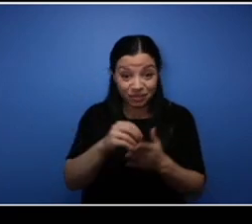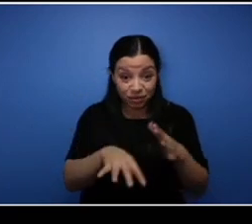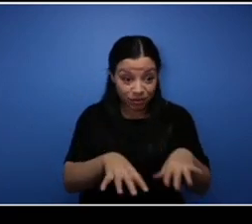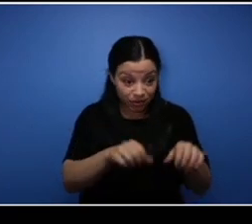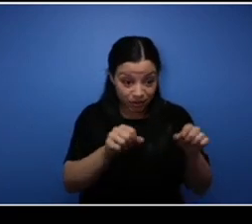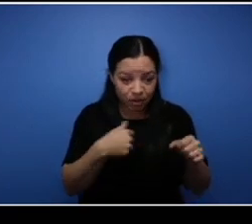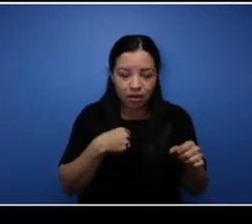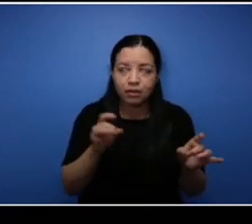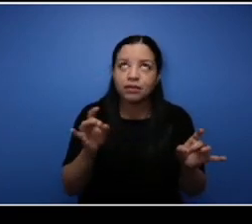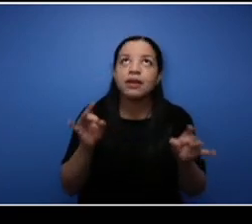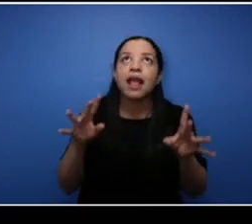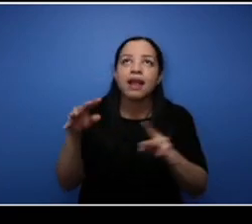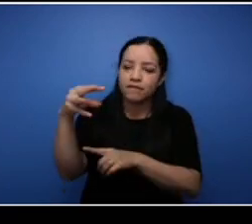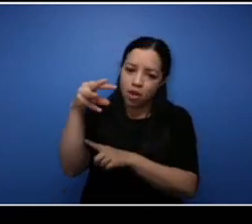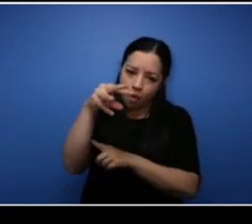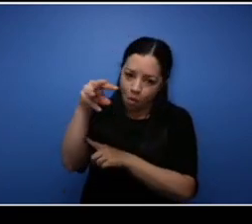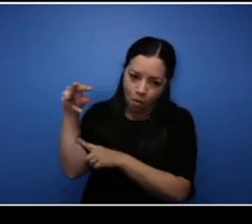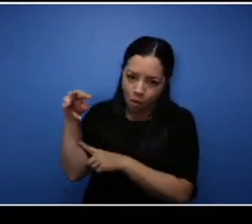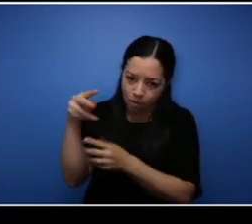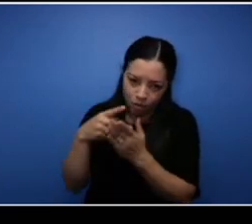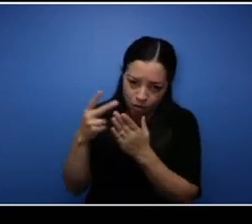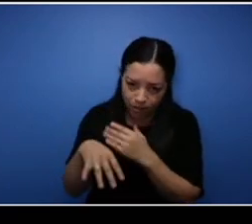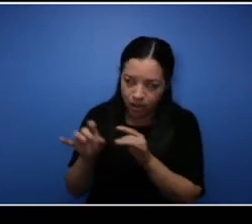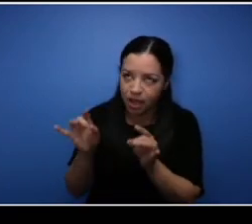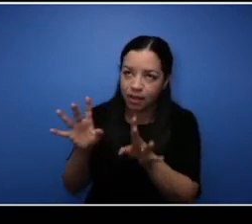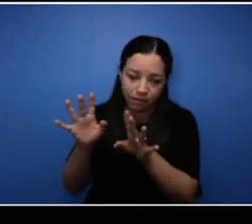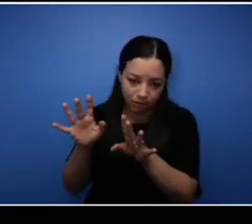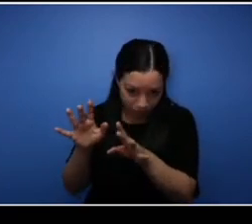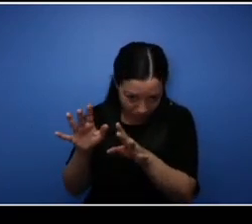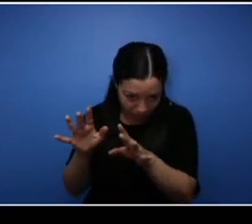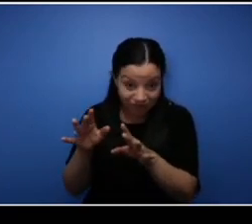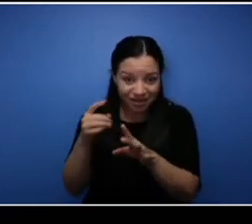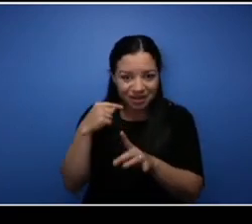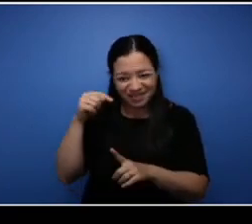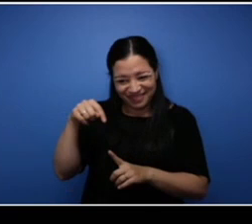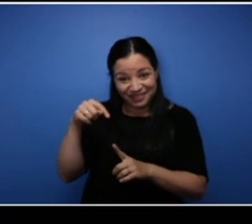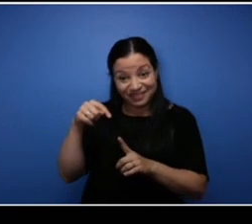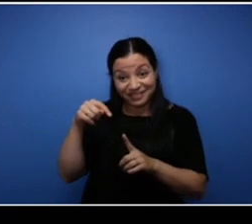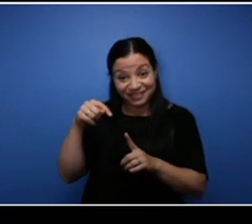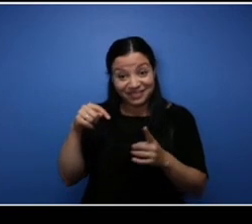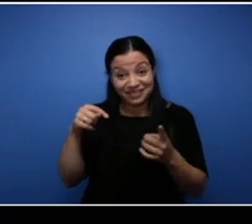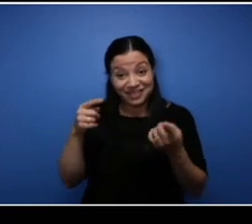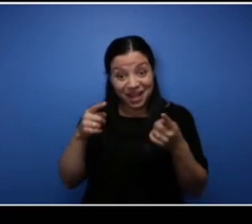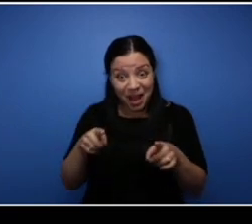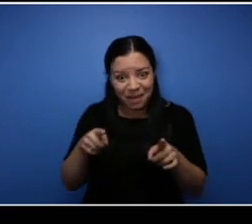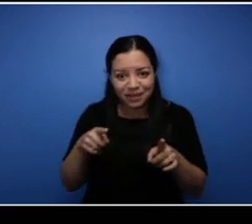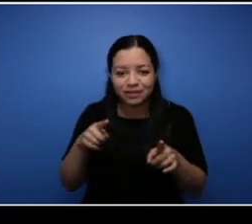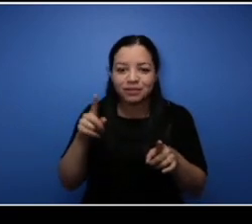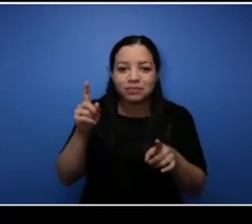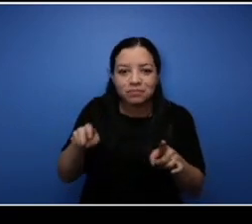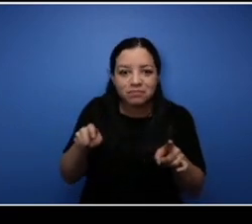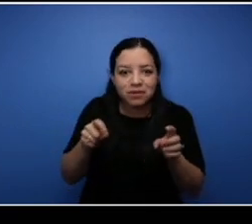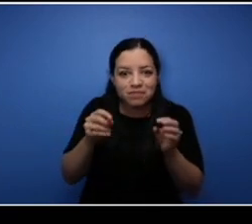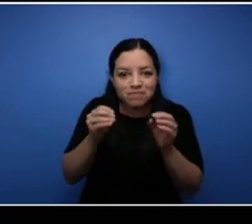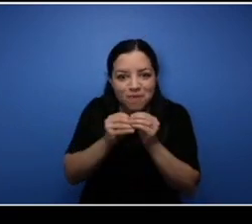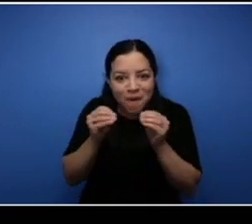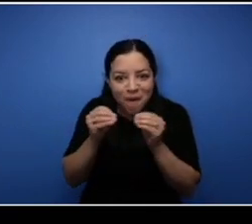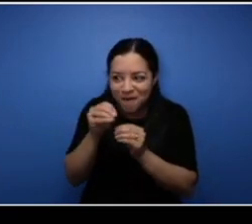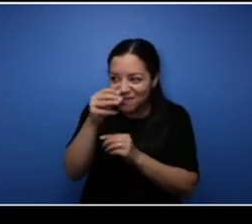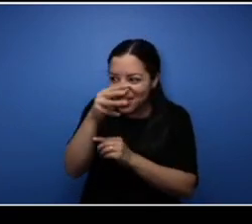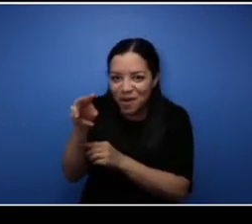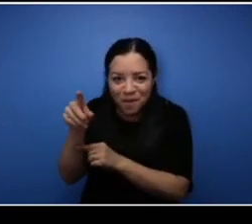the finished product is what sold me on creating more videos and I just finished another one.